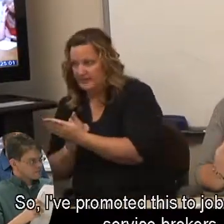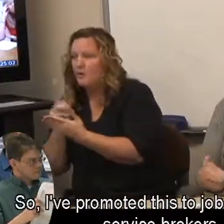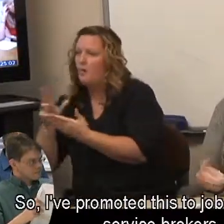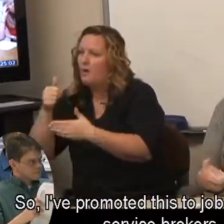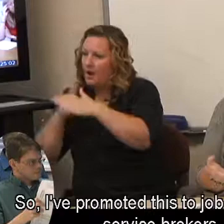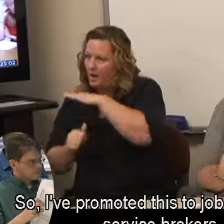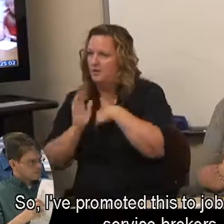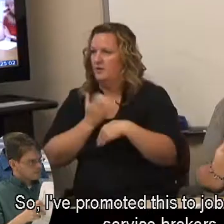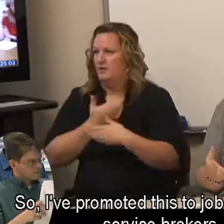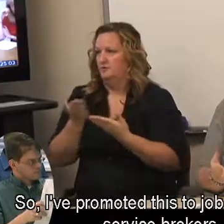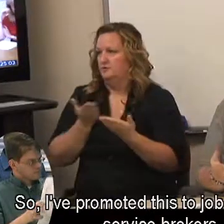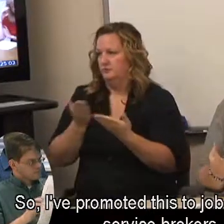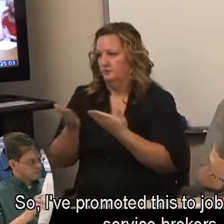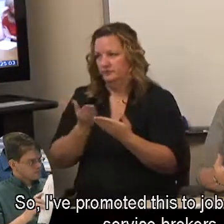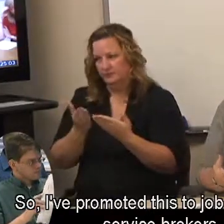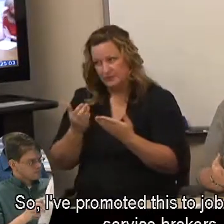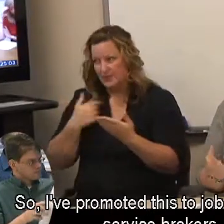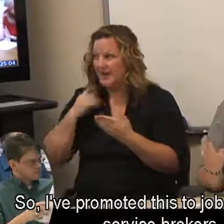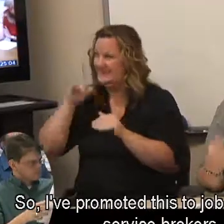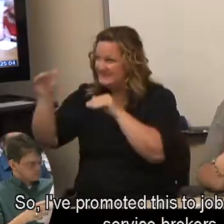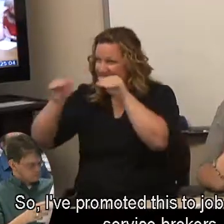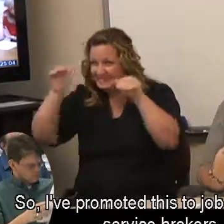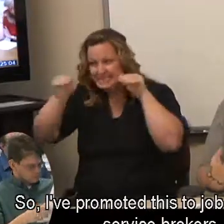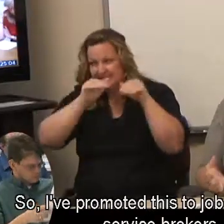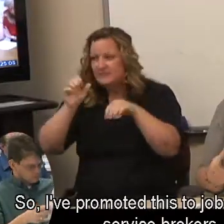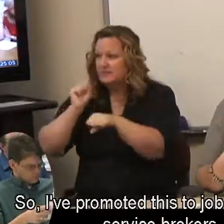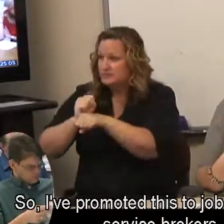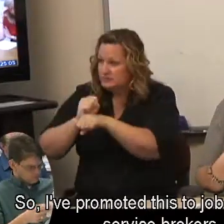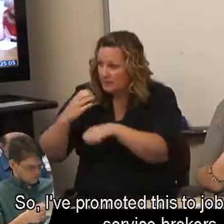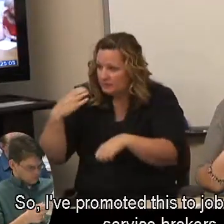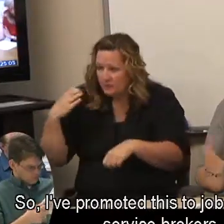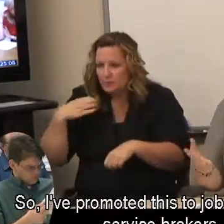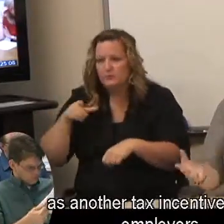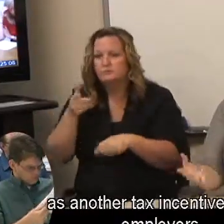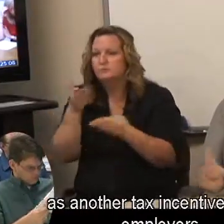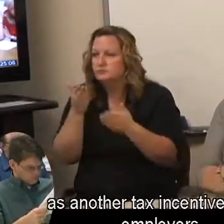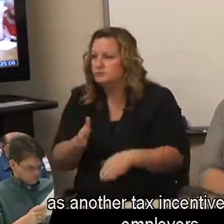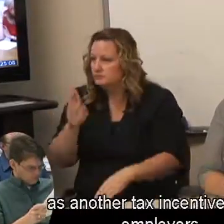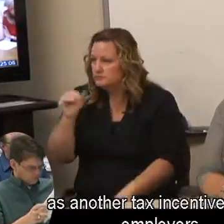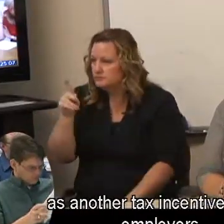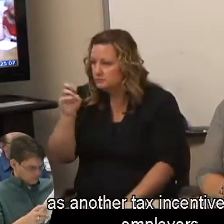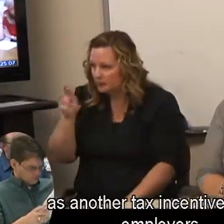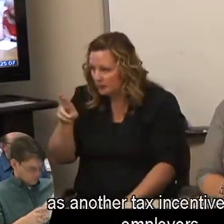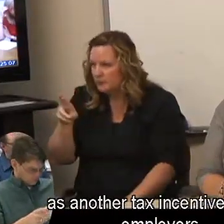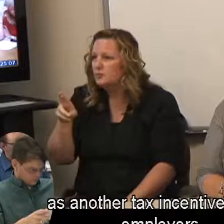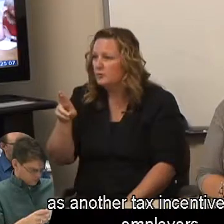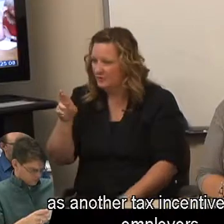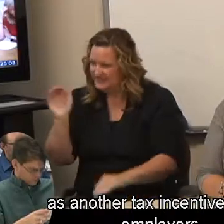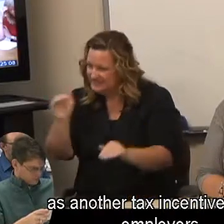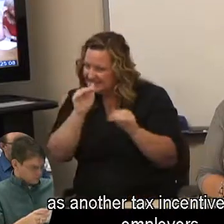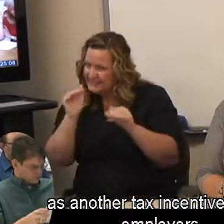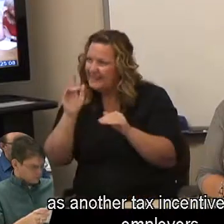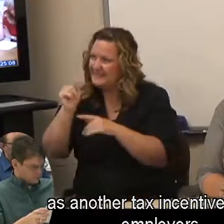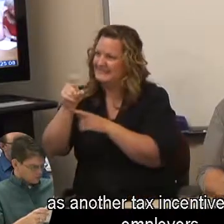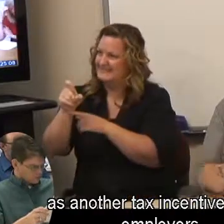So, I've promoted this to job coaches, to service brokers, as another tax incentive to offer employers.